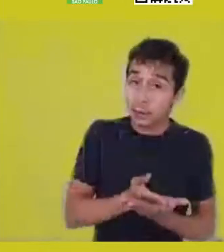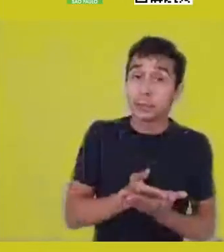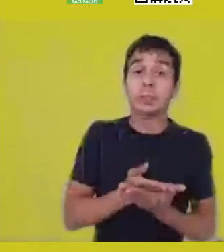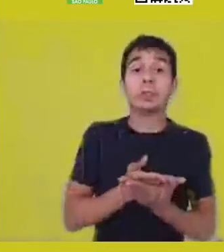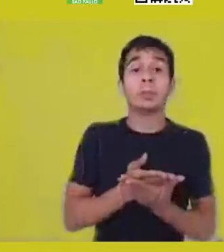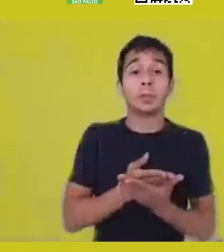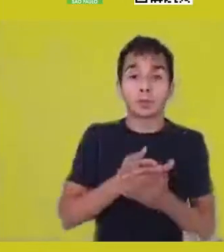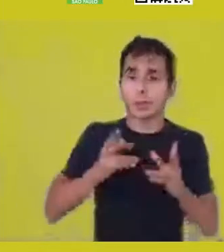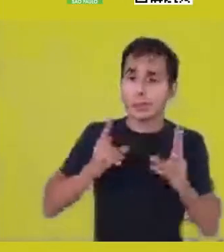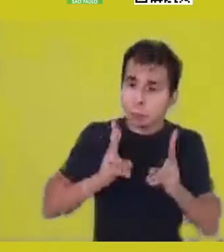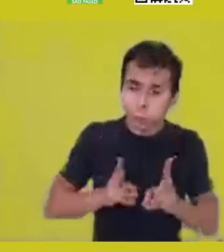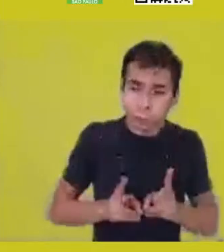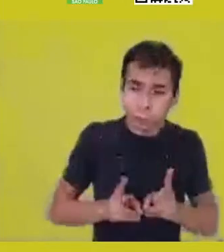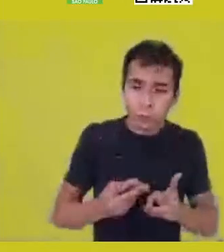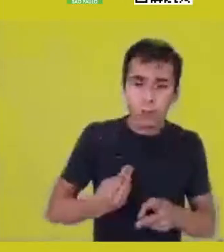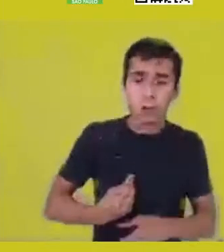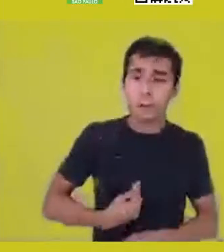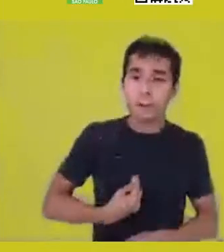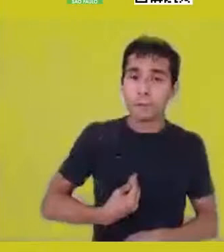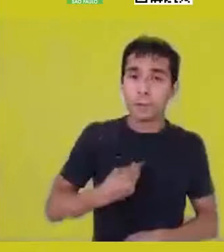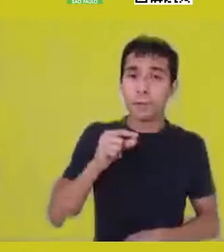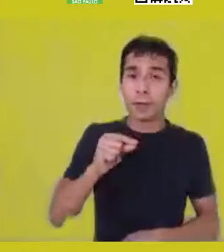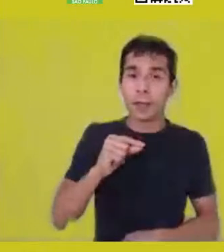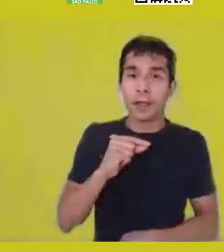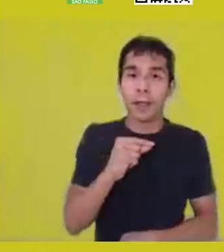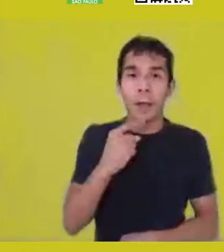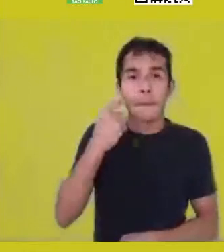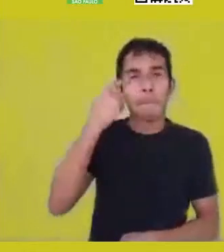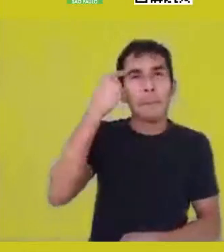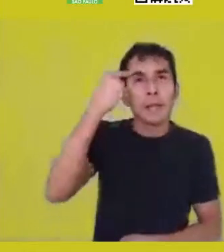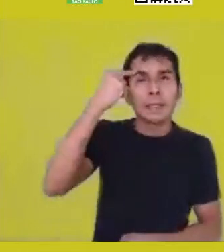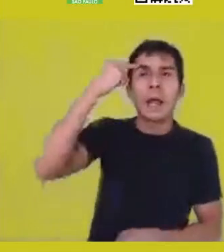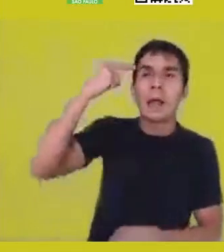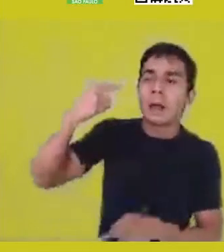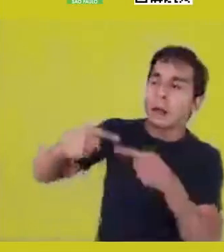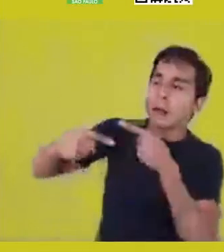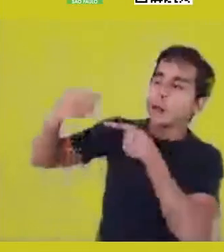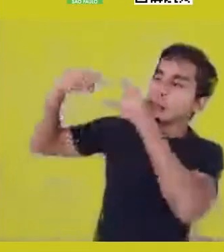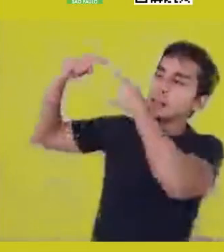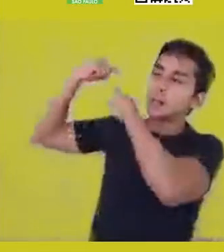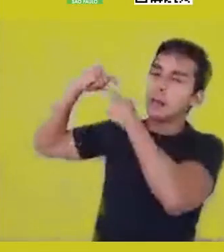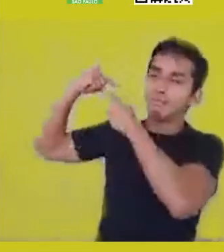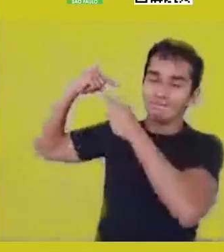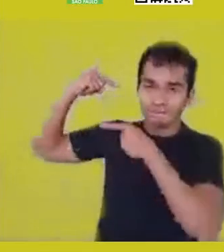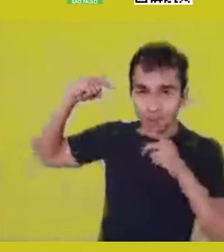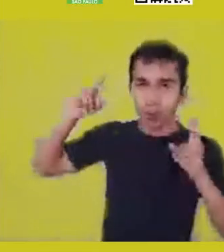is the ancestral component, this ancestral composition,